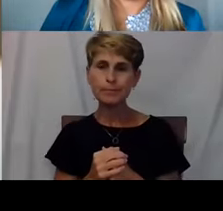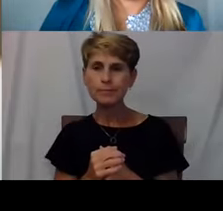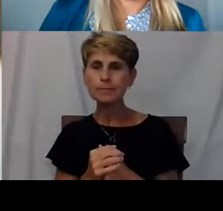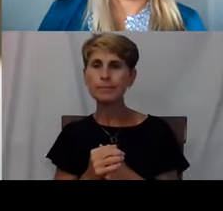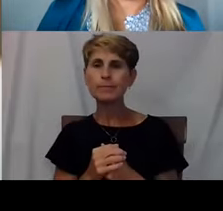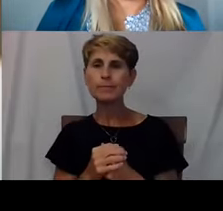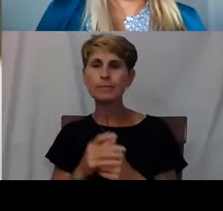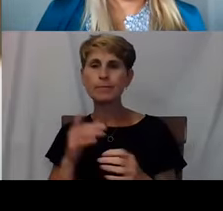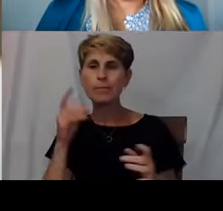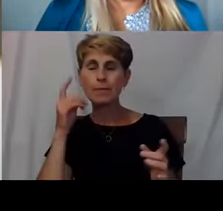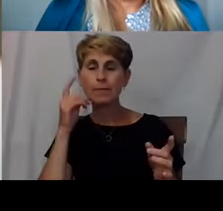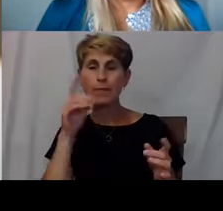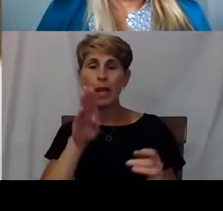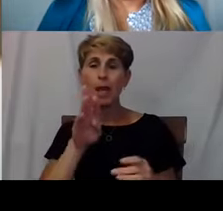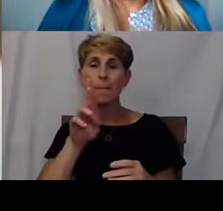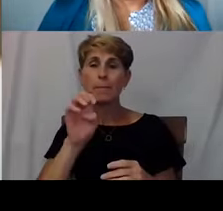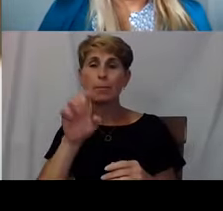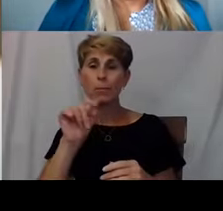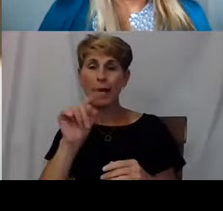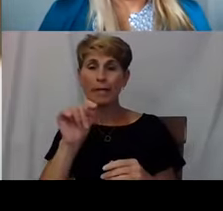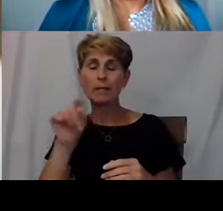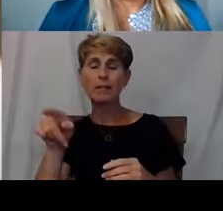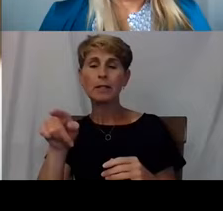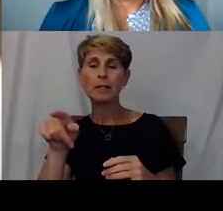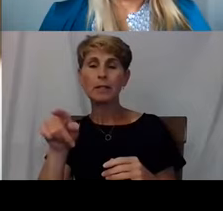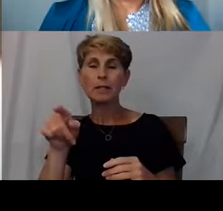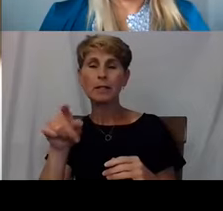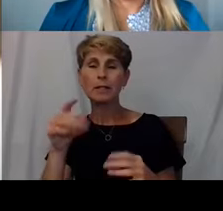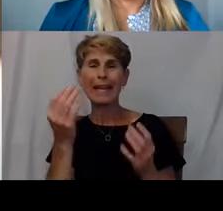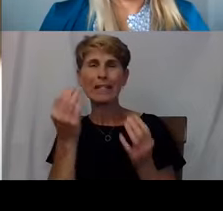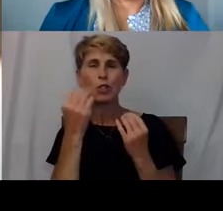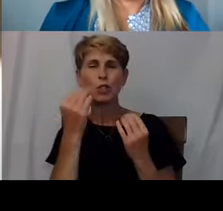I think it's taught me to not put as much emphasis